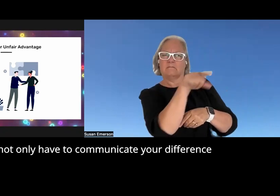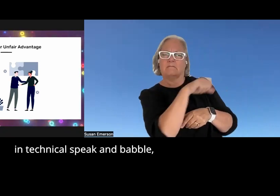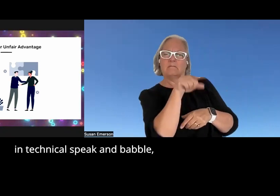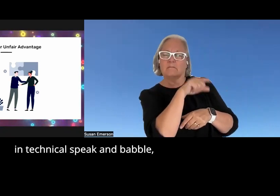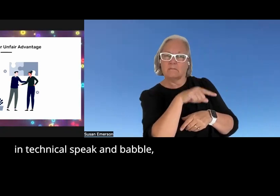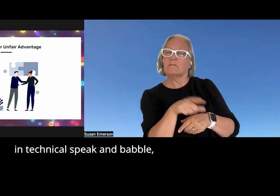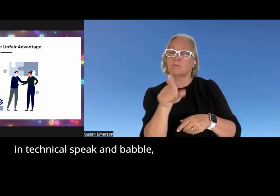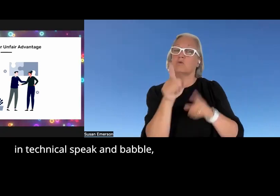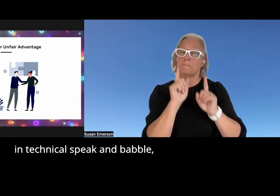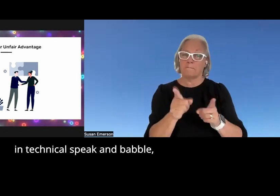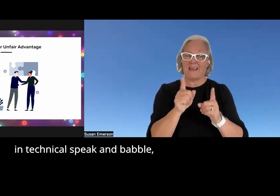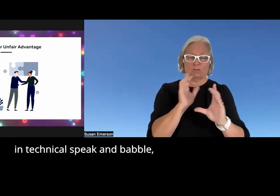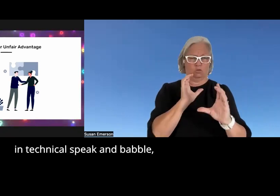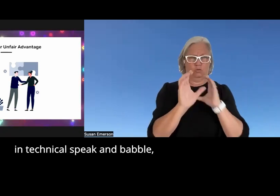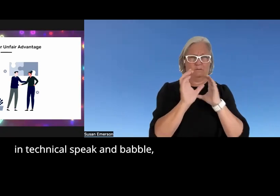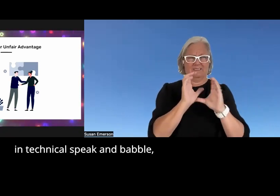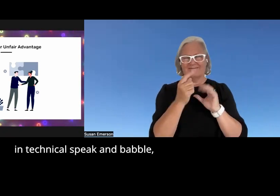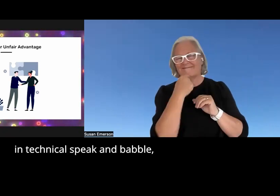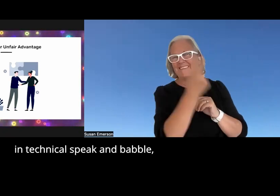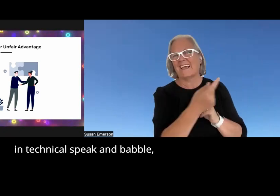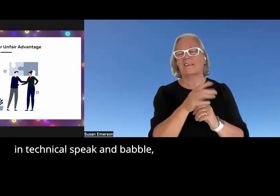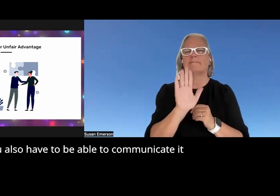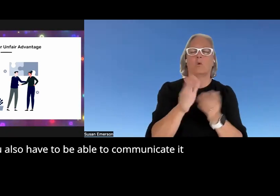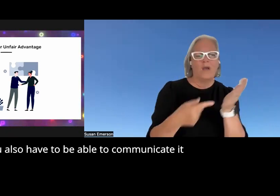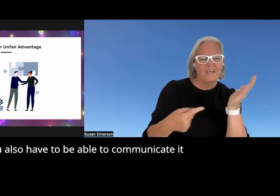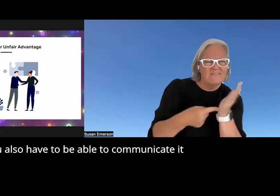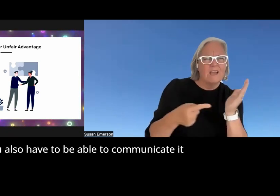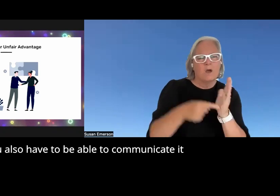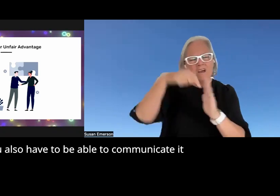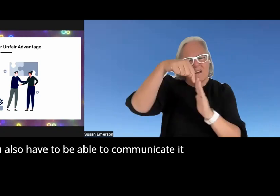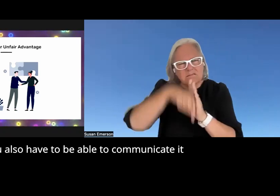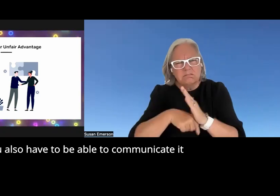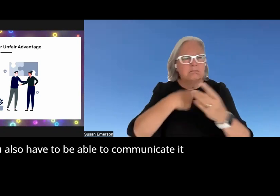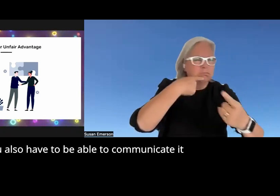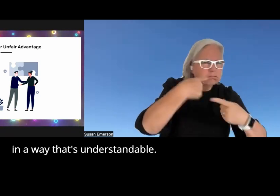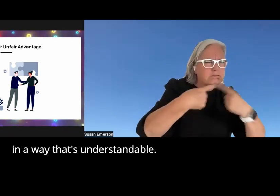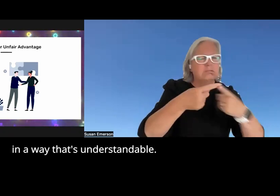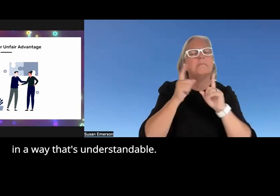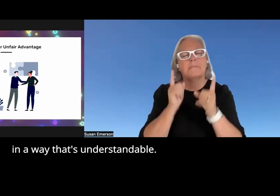difference in technical speak and babble you also have to be able to communicate it in a